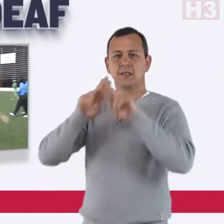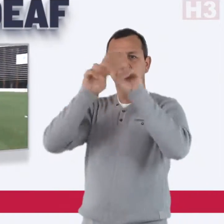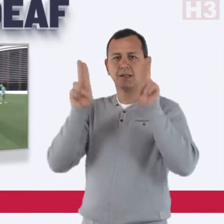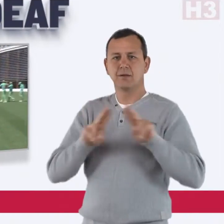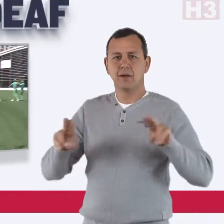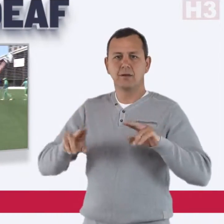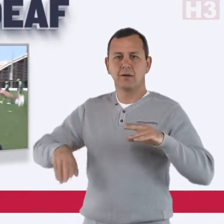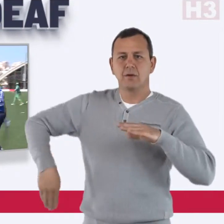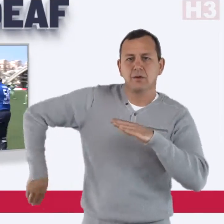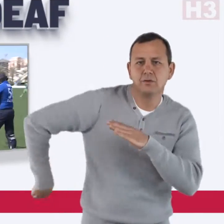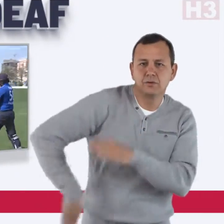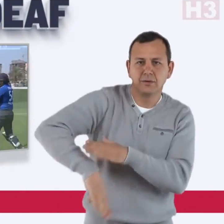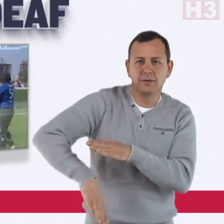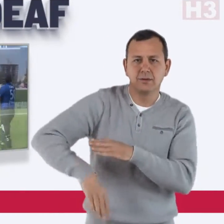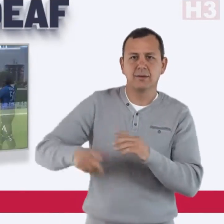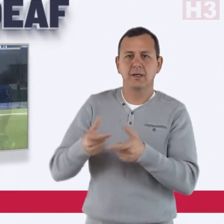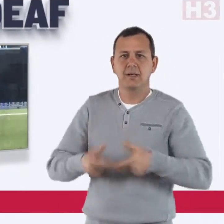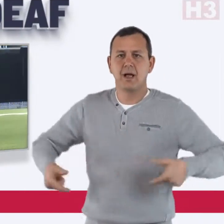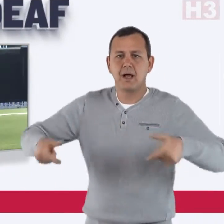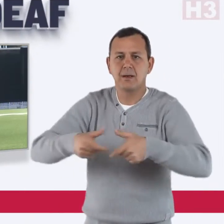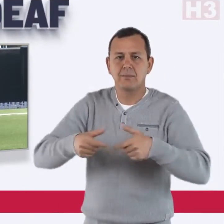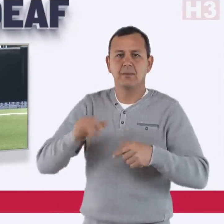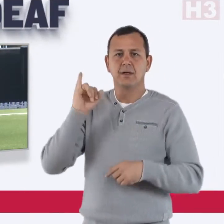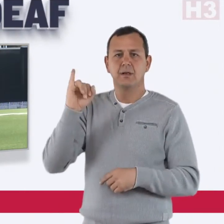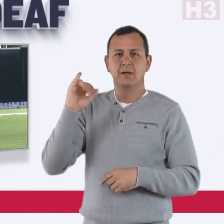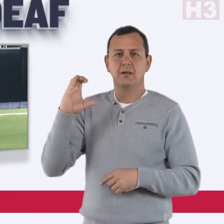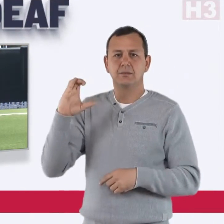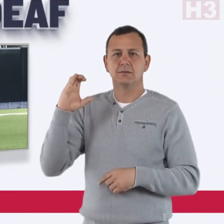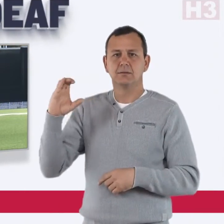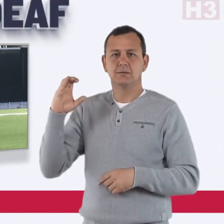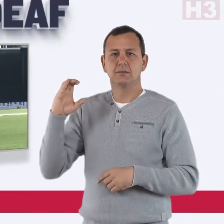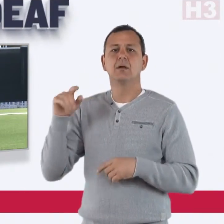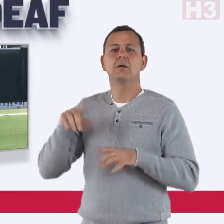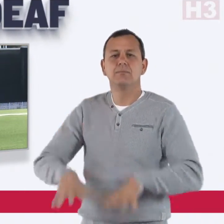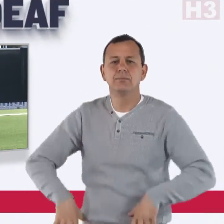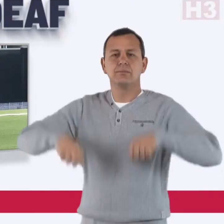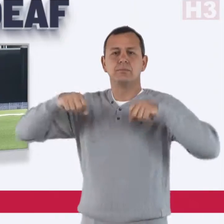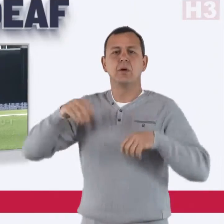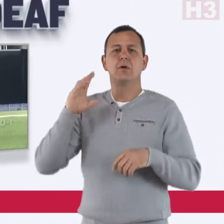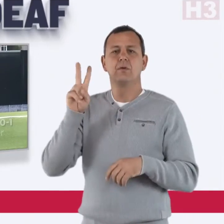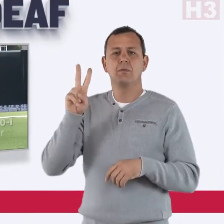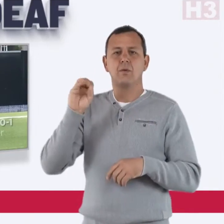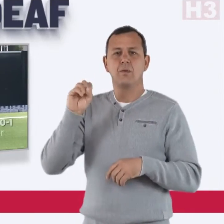The International Cricket Council (ICC) hosted the 2016